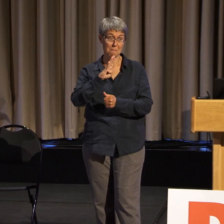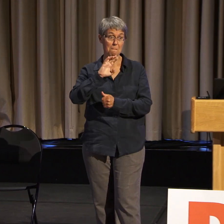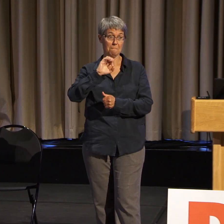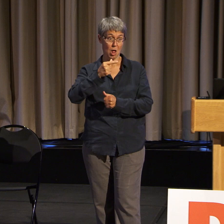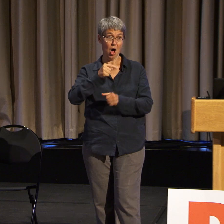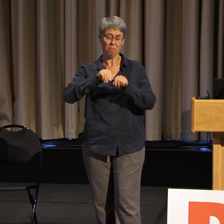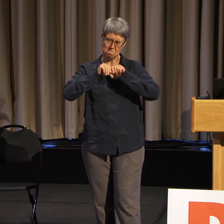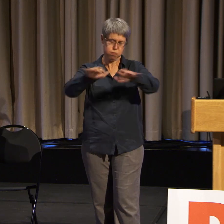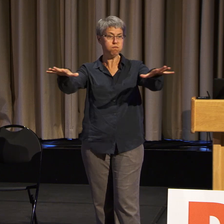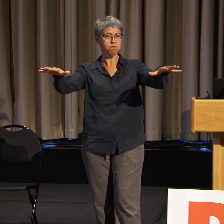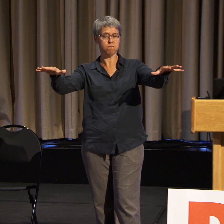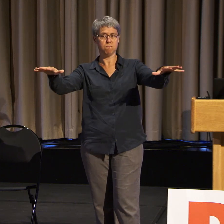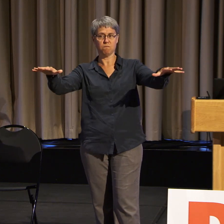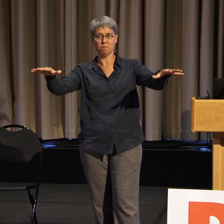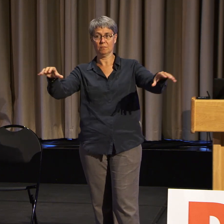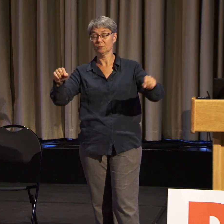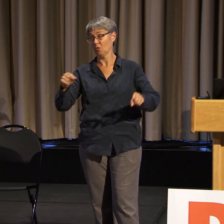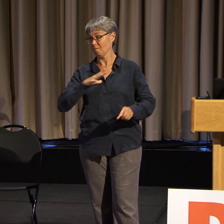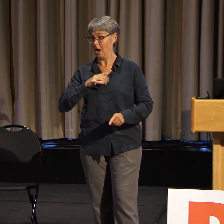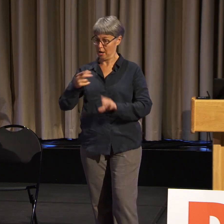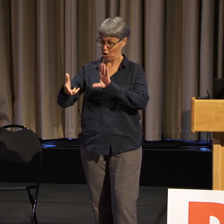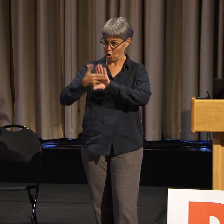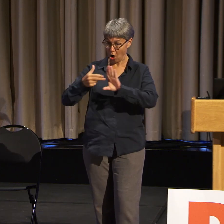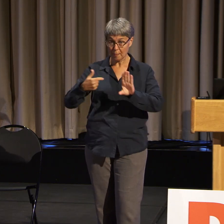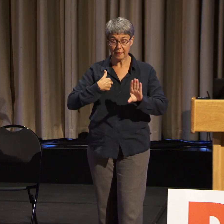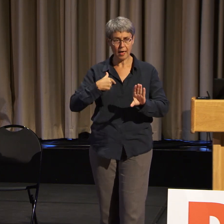I'm an angry black woman.